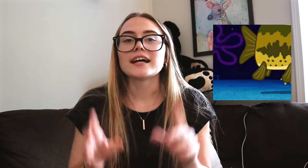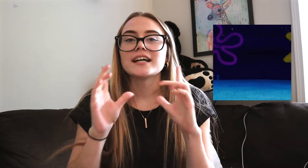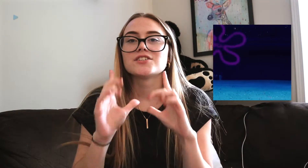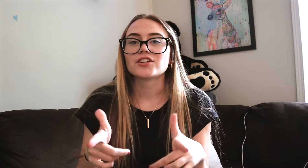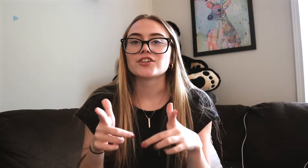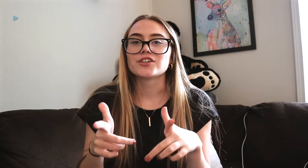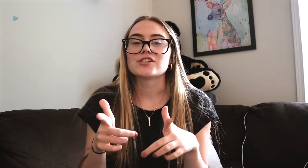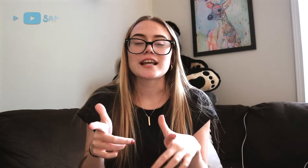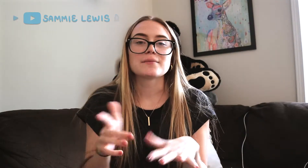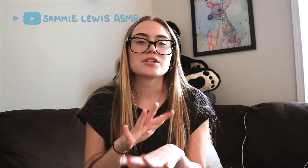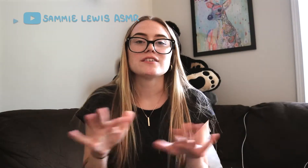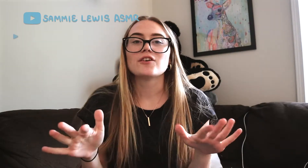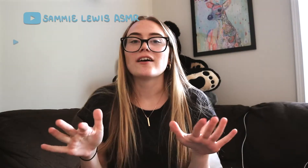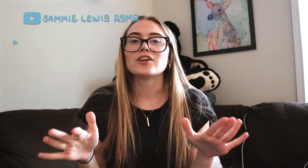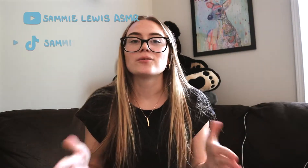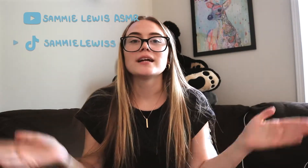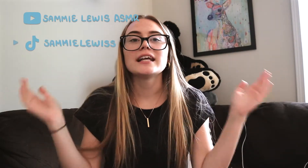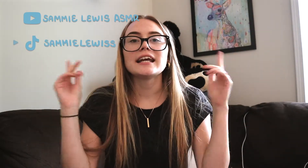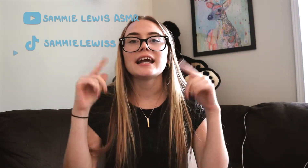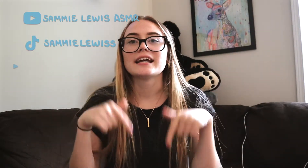go ahead and turn on your closed captions if you haven't already